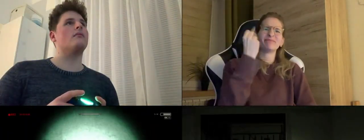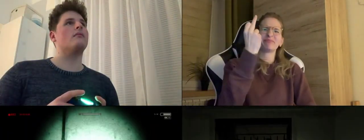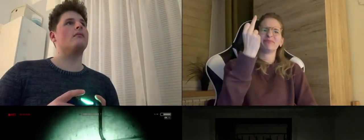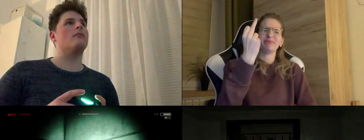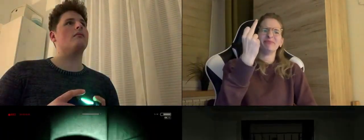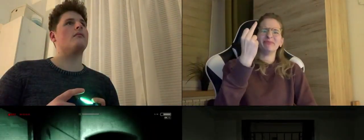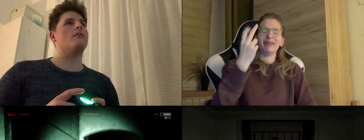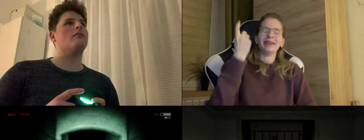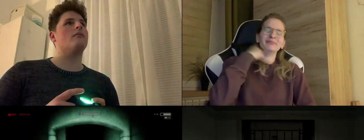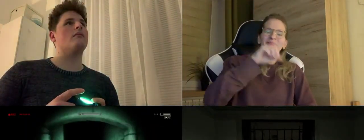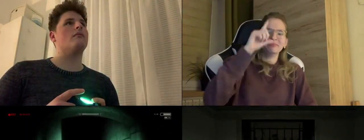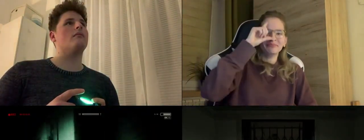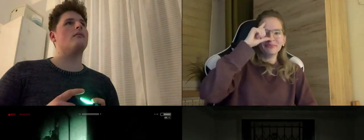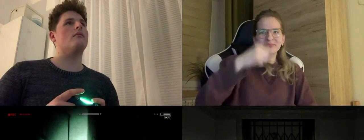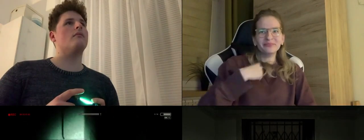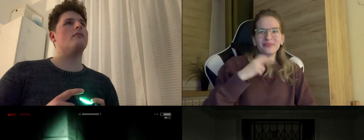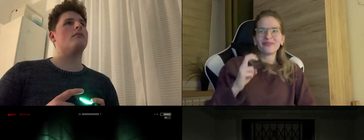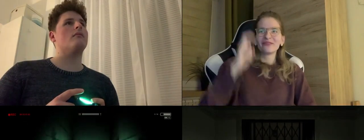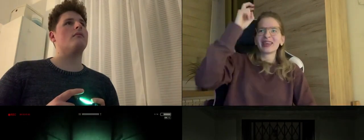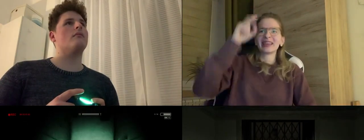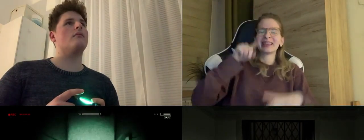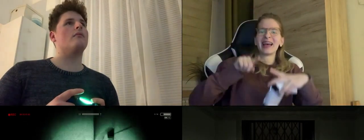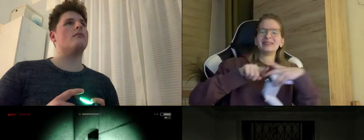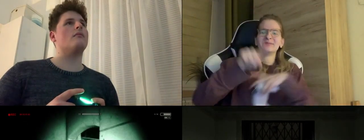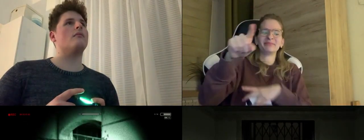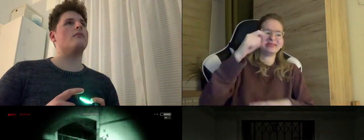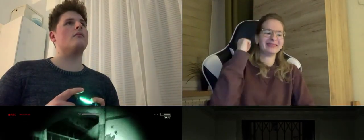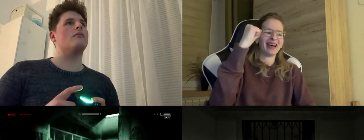Yeah! I killed him! In a second ? I retard ... I didn't kill him, I just ran away ...